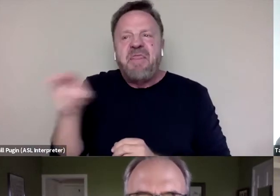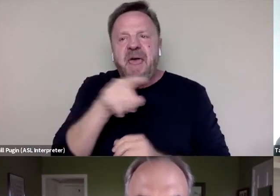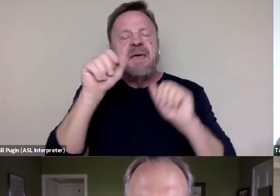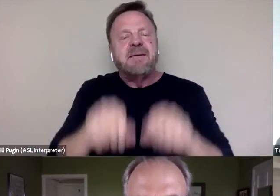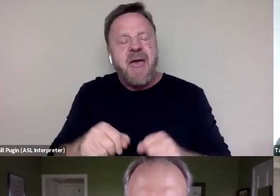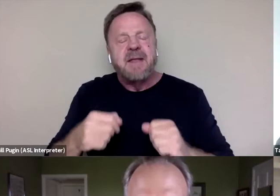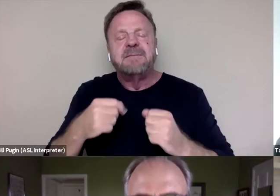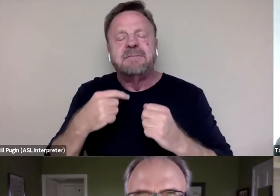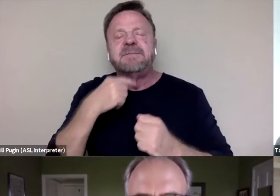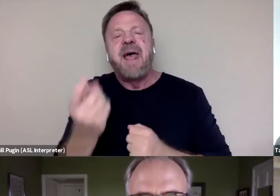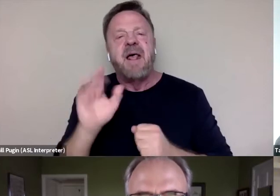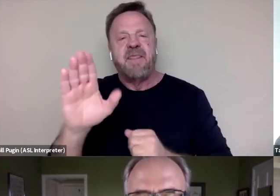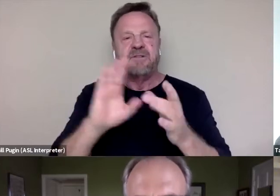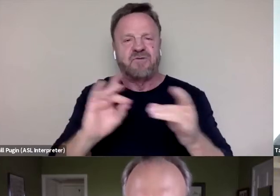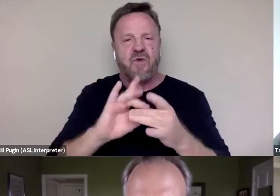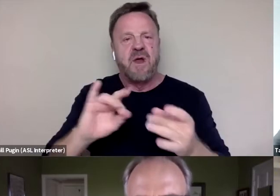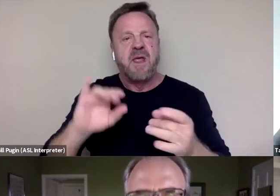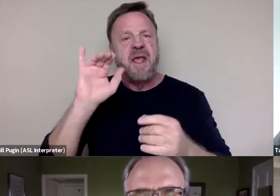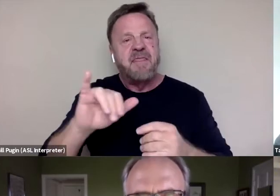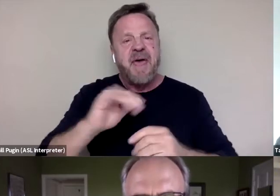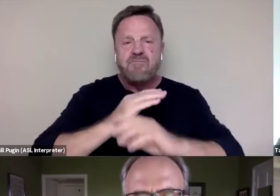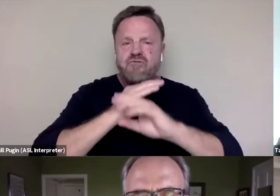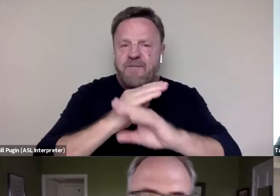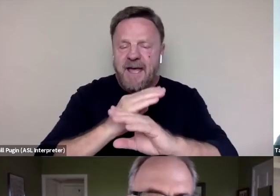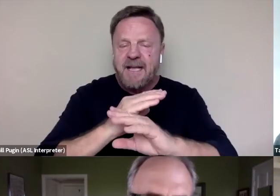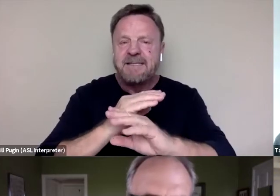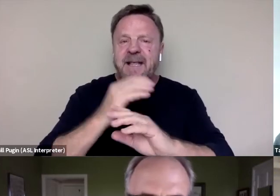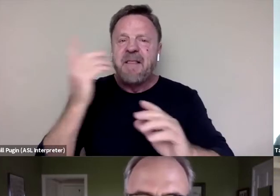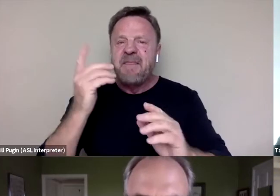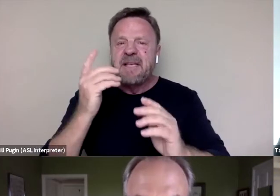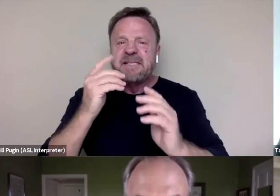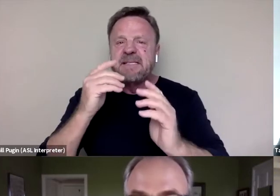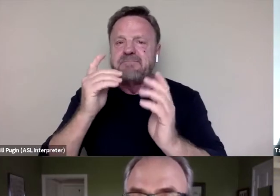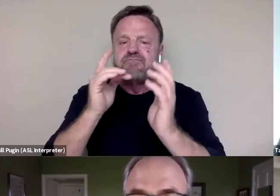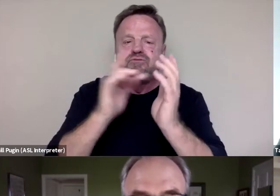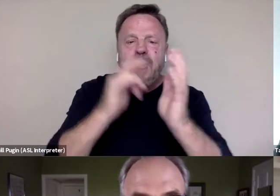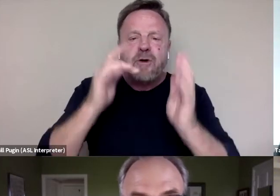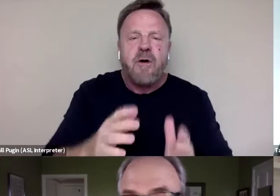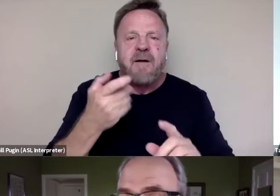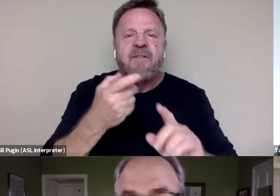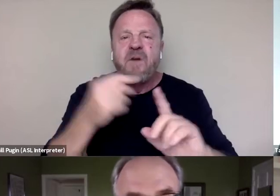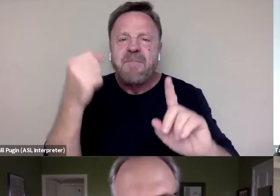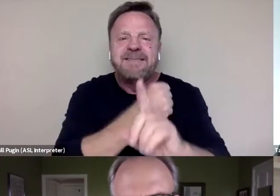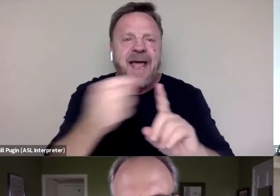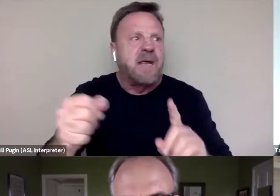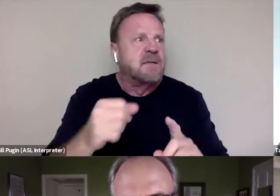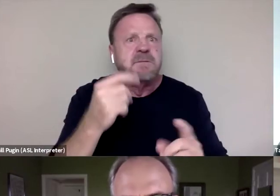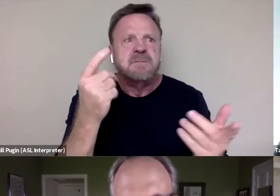and that prevents this predator from attacking other people, tens of people, hundreds of people sometimes.